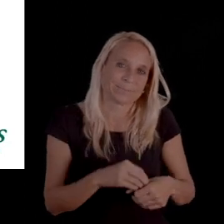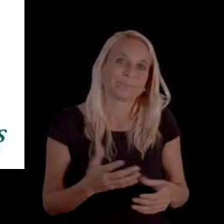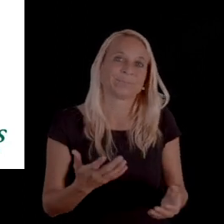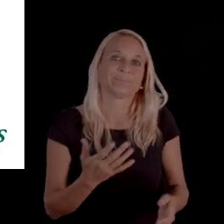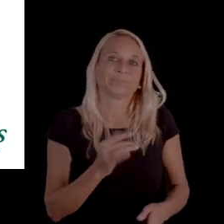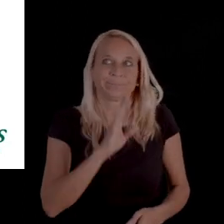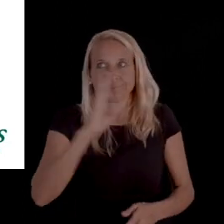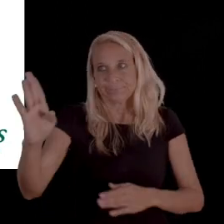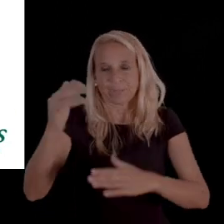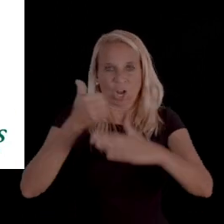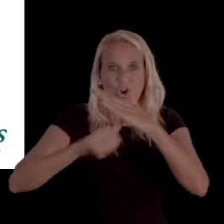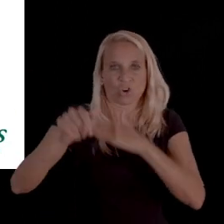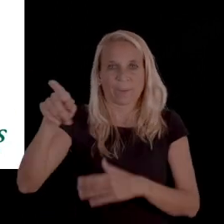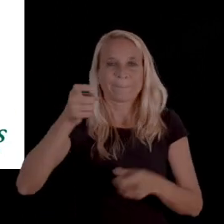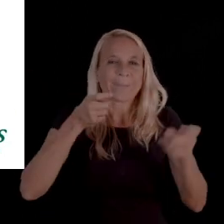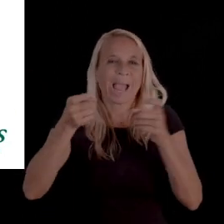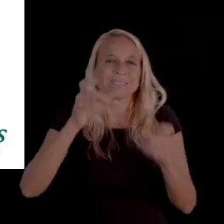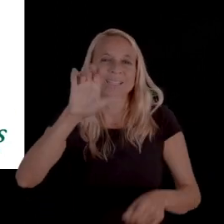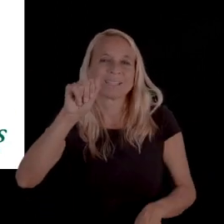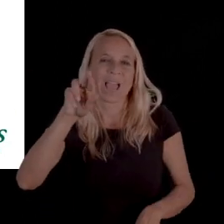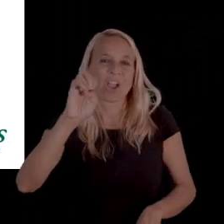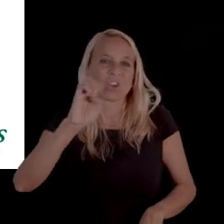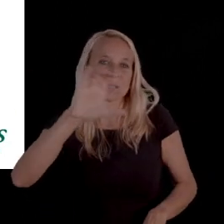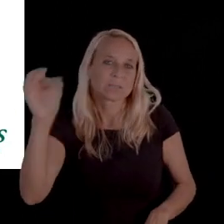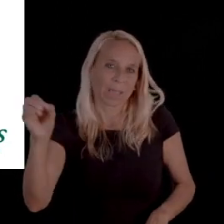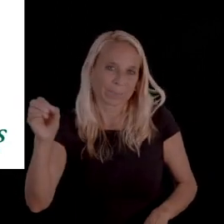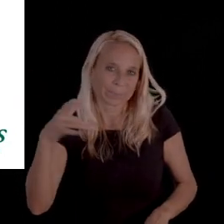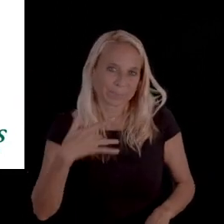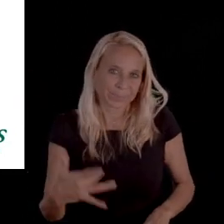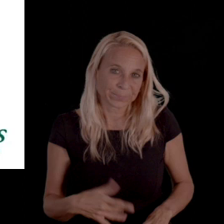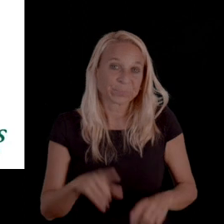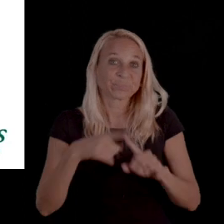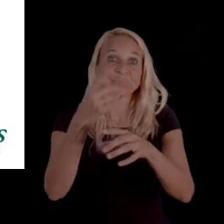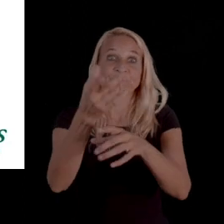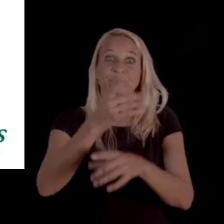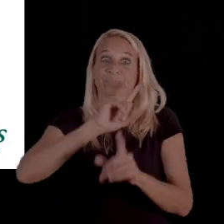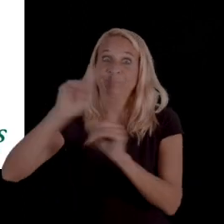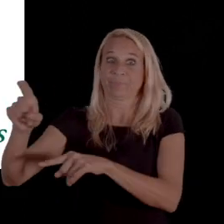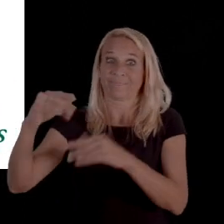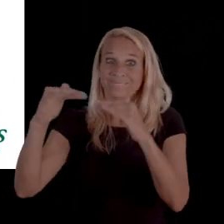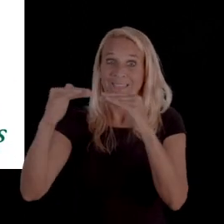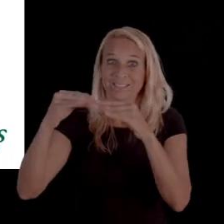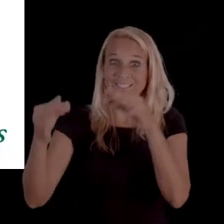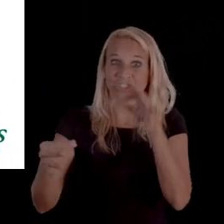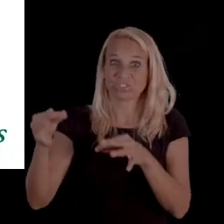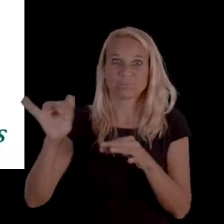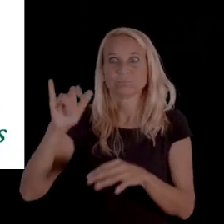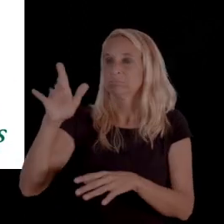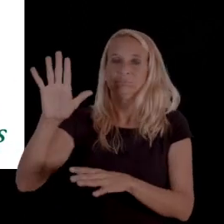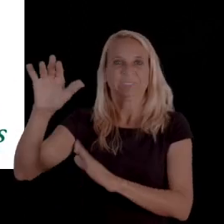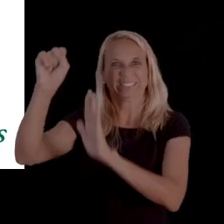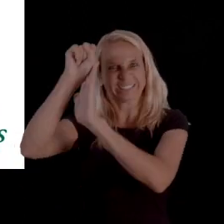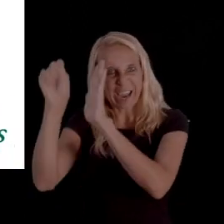So, it goes directly to the managed care company. When you get to a fair hearing, it is a state fair hearing.